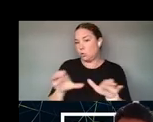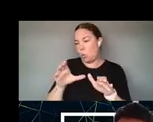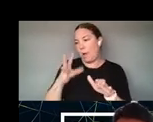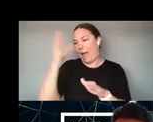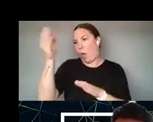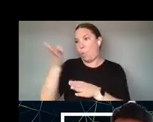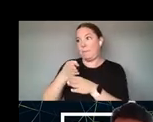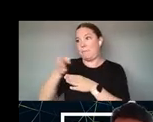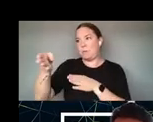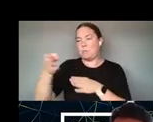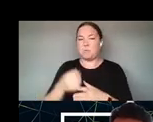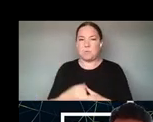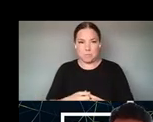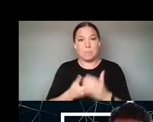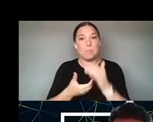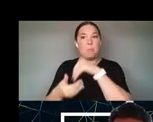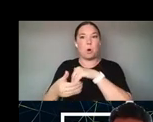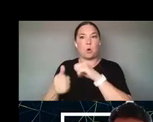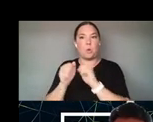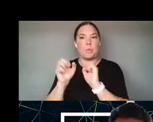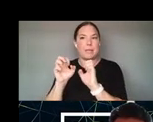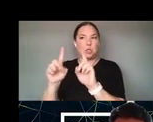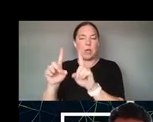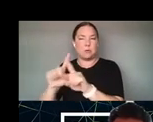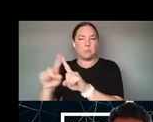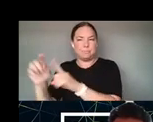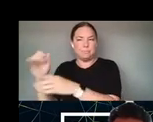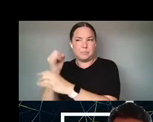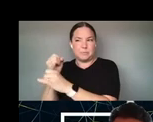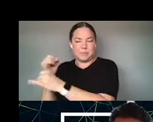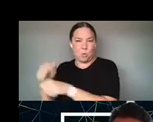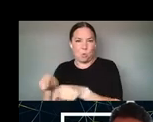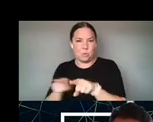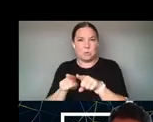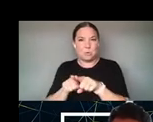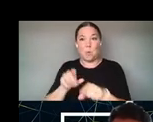AND IN PARTNERSHIP WITH EDUCATIONAL INSTITUTIONS. AND SABER IS OUR EDUCATION COMMUNITY DIRECTOR